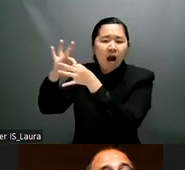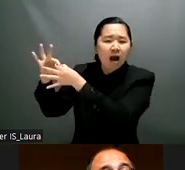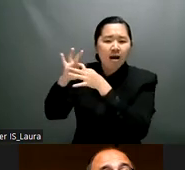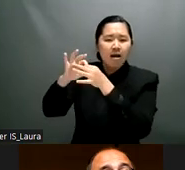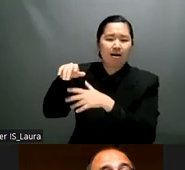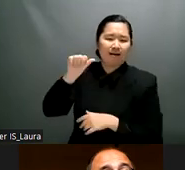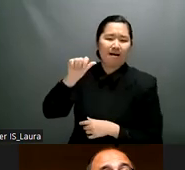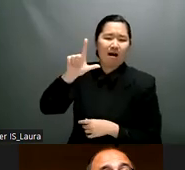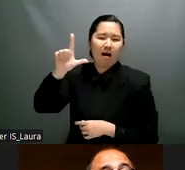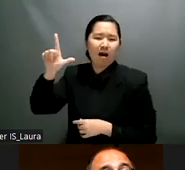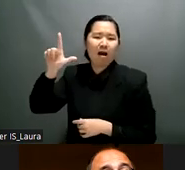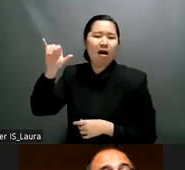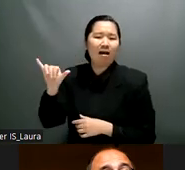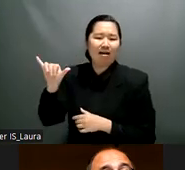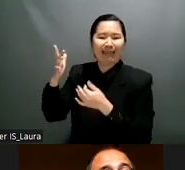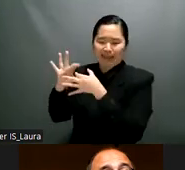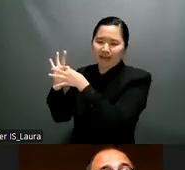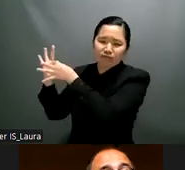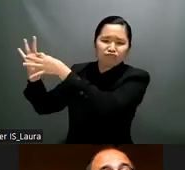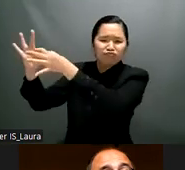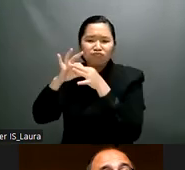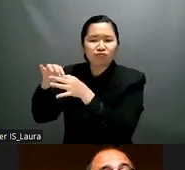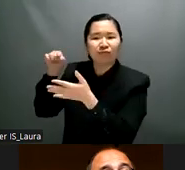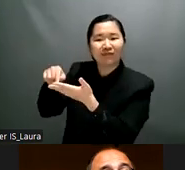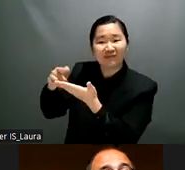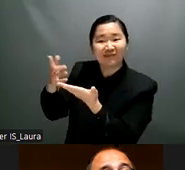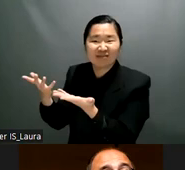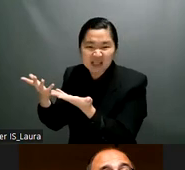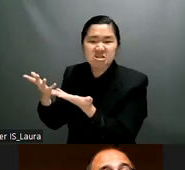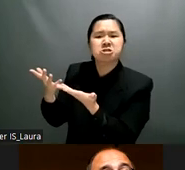very important that a cross-disability organization cross disability movement